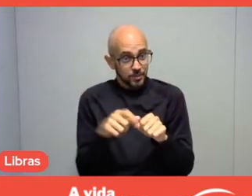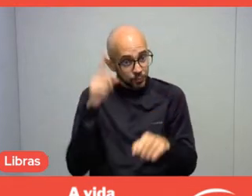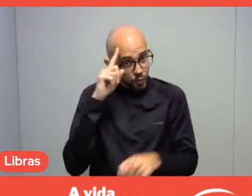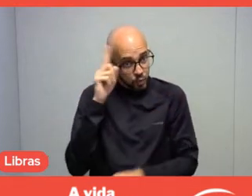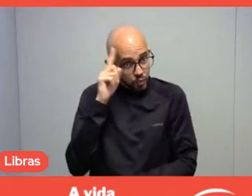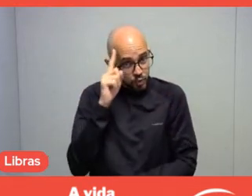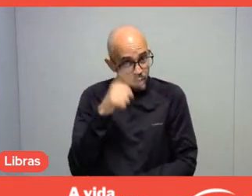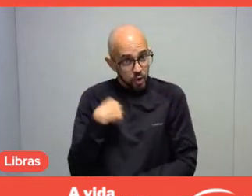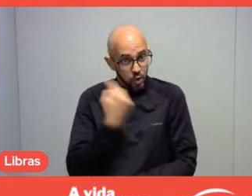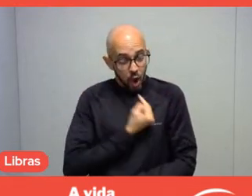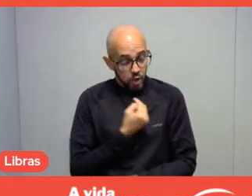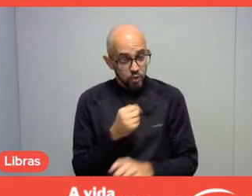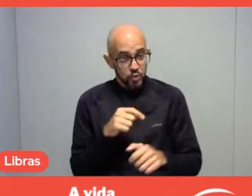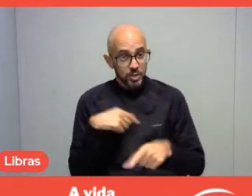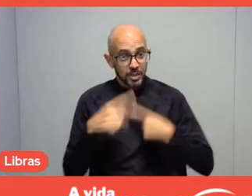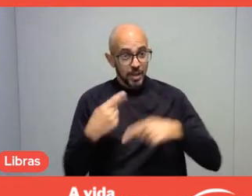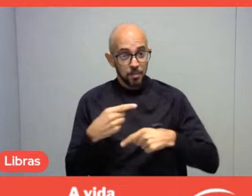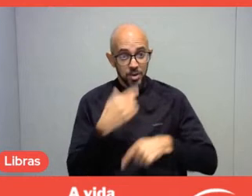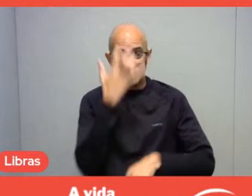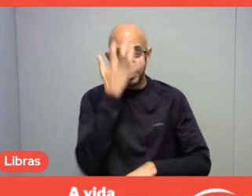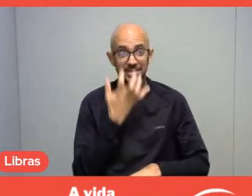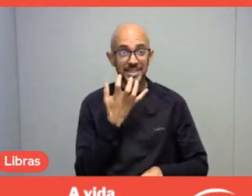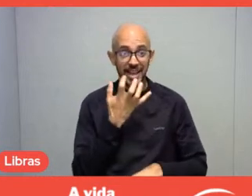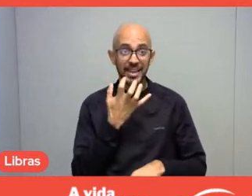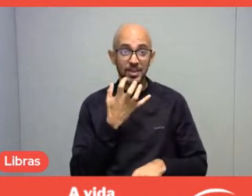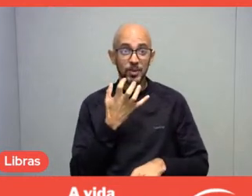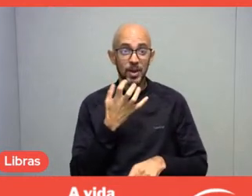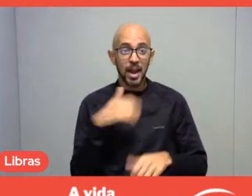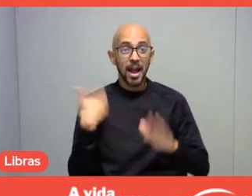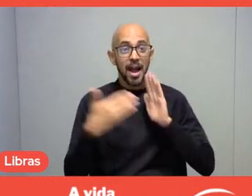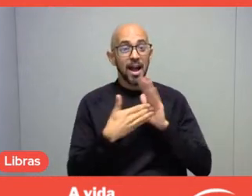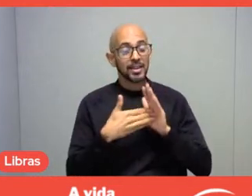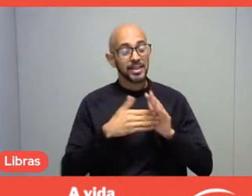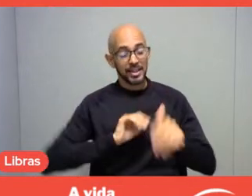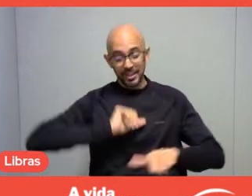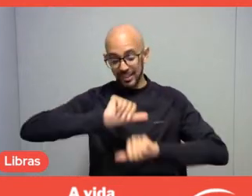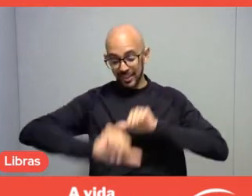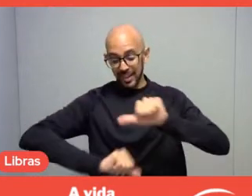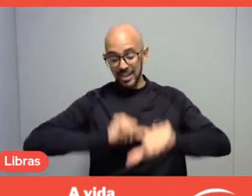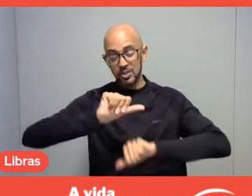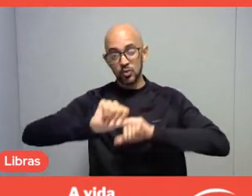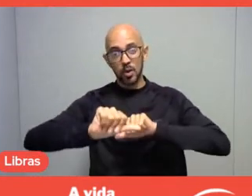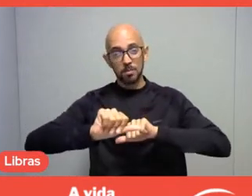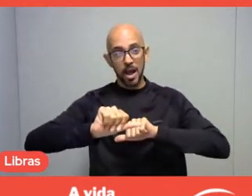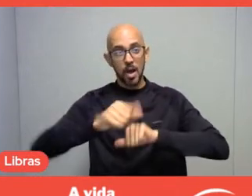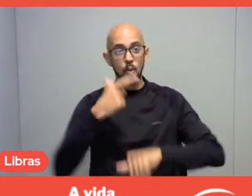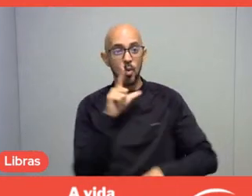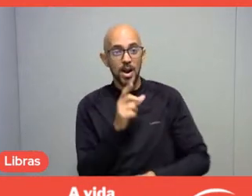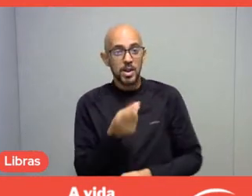and that end up being serious to the point of becoming, many times, even an income source for these people.